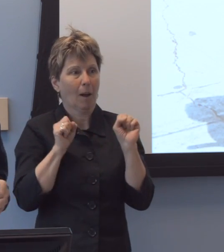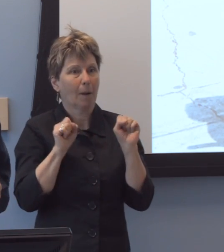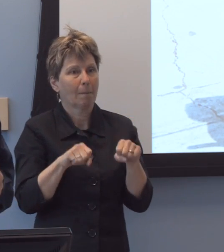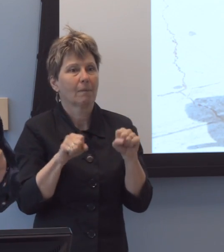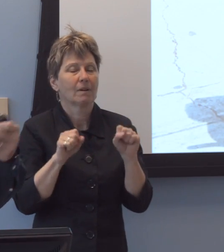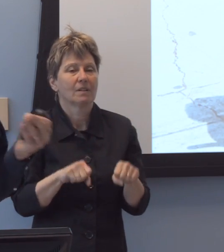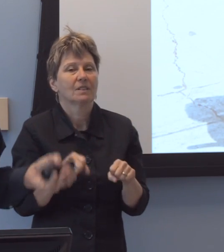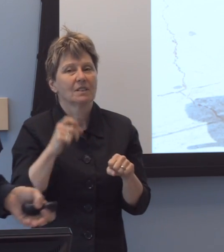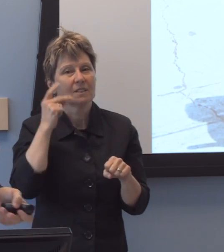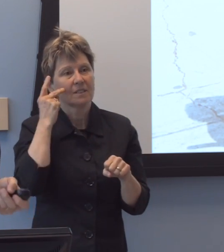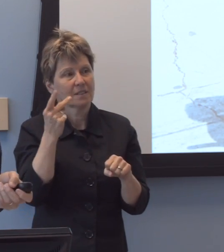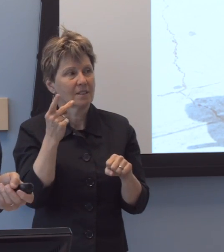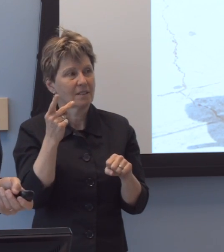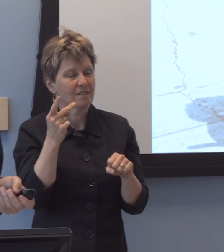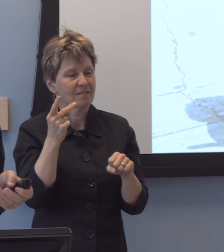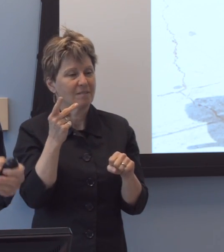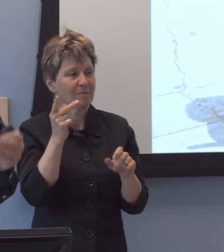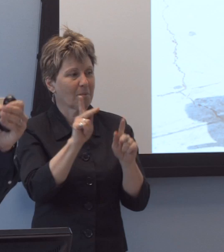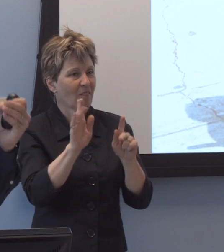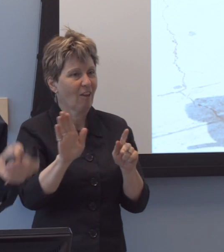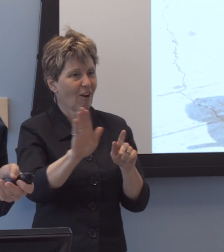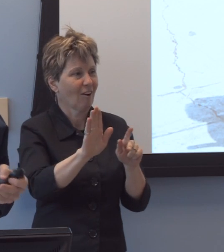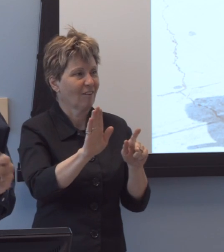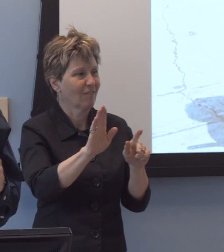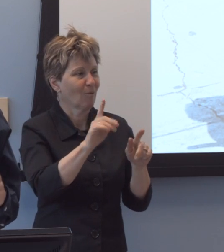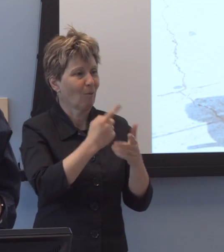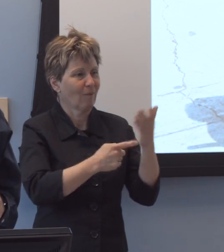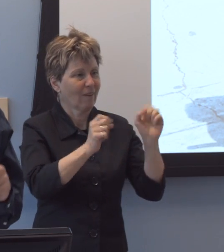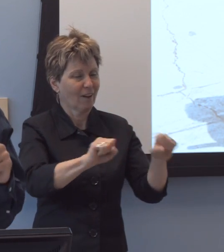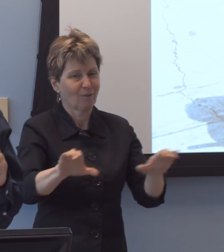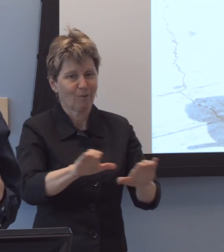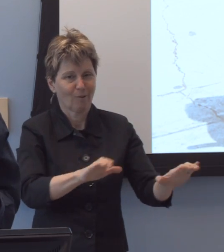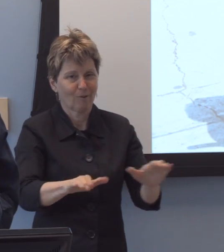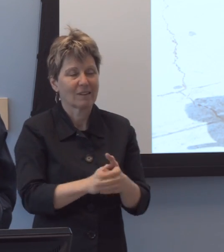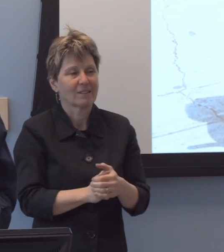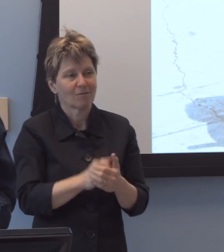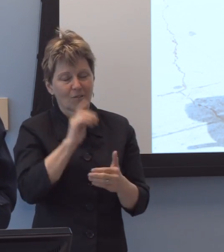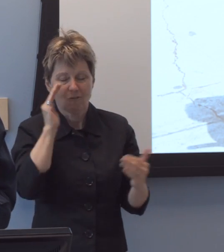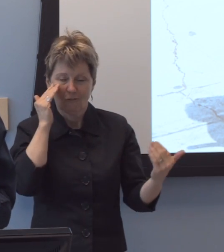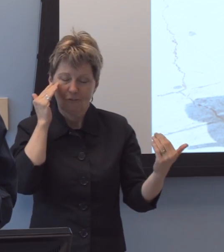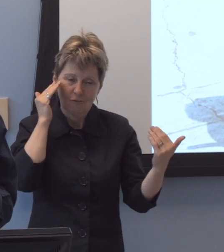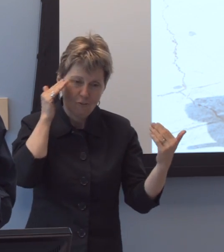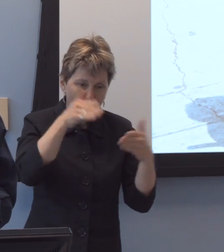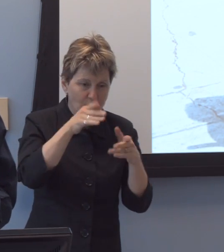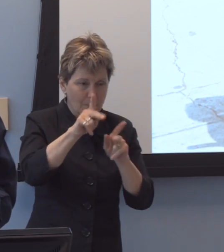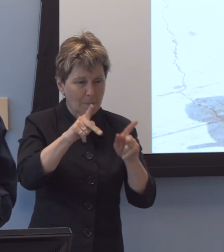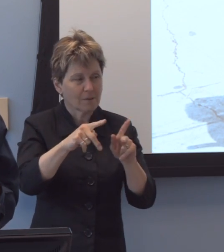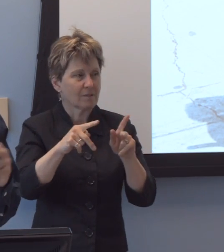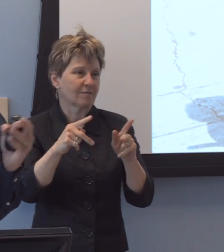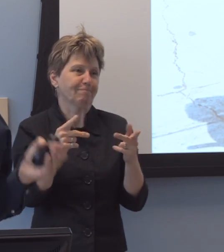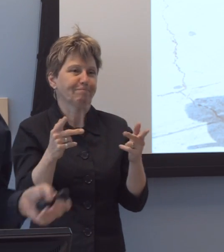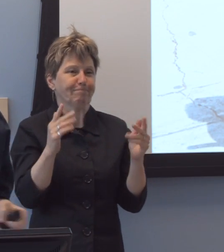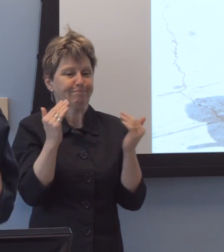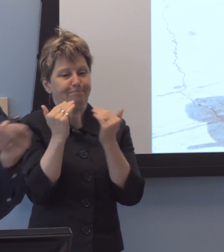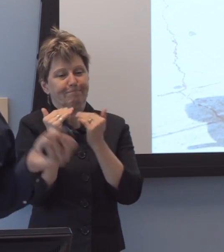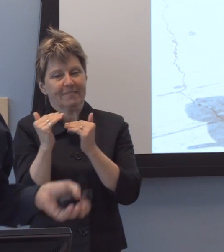the ability of people. Wh-I mean it really did focus on the limitations and-and, uh, and really seemed like a learned helpless